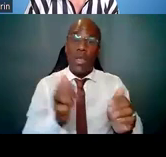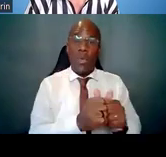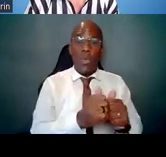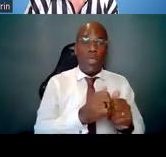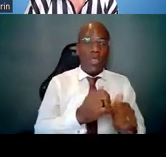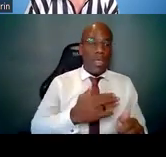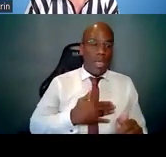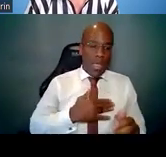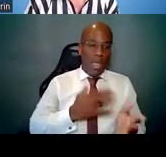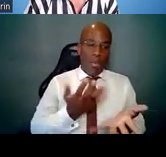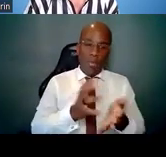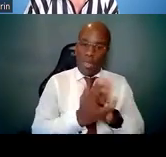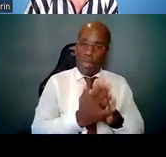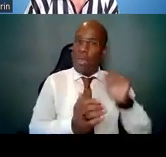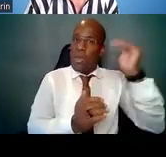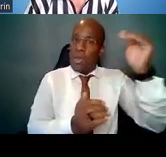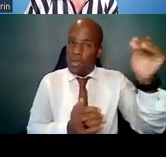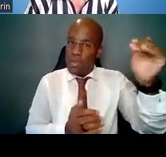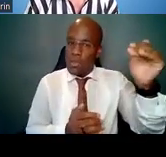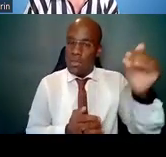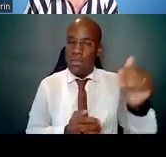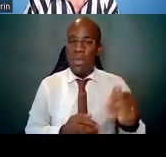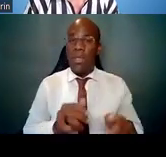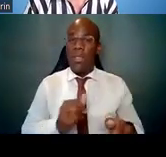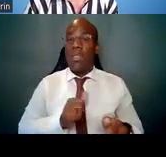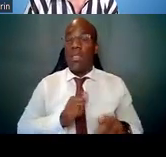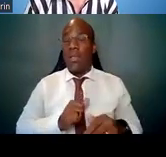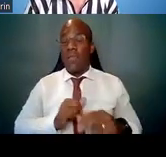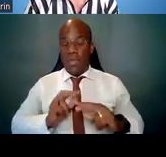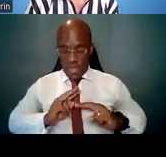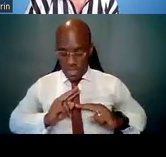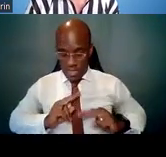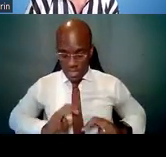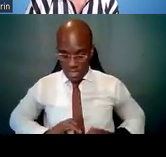to develop the individual development plan, or IDP.